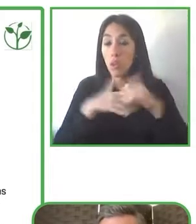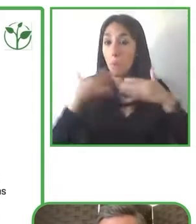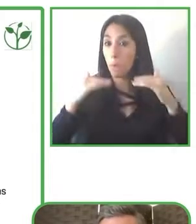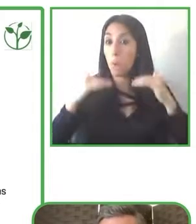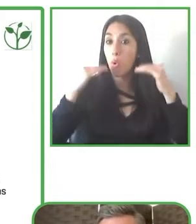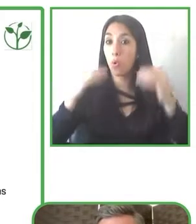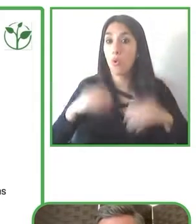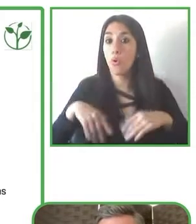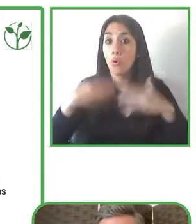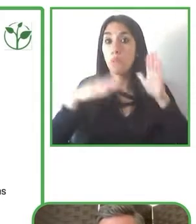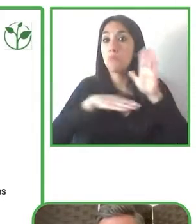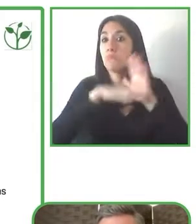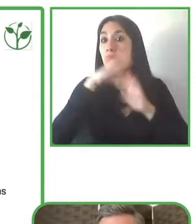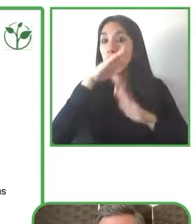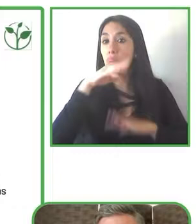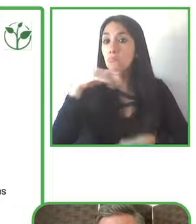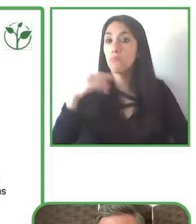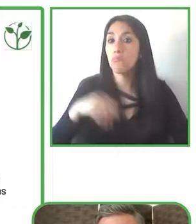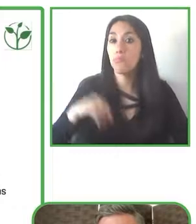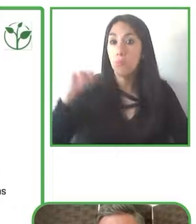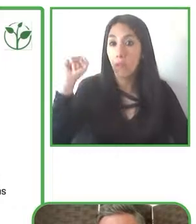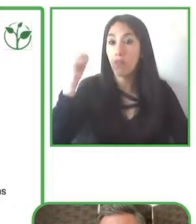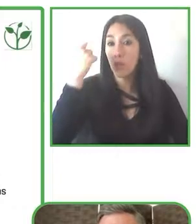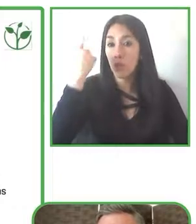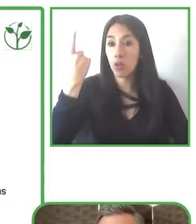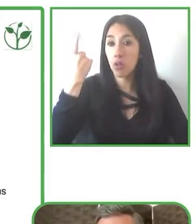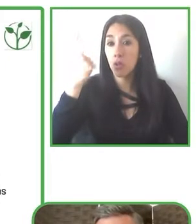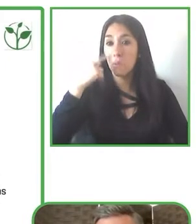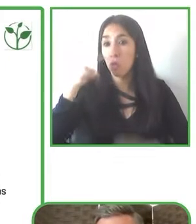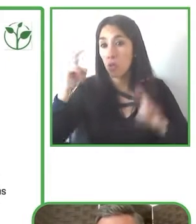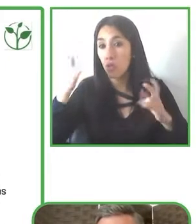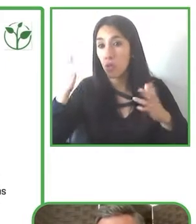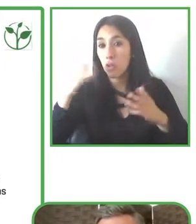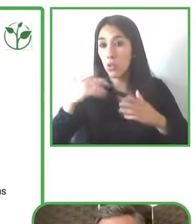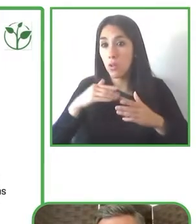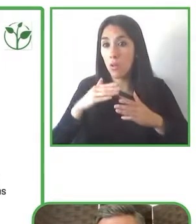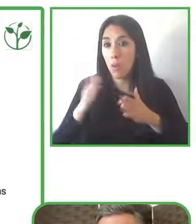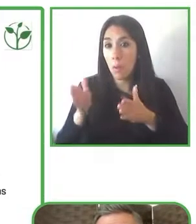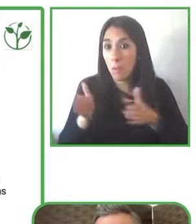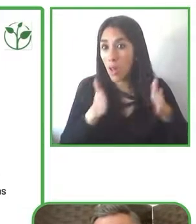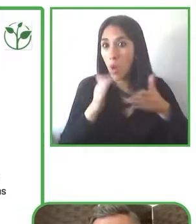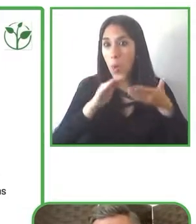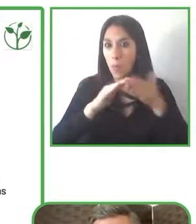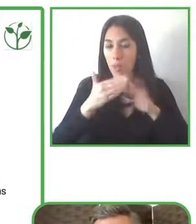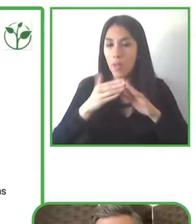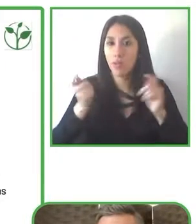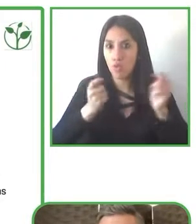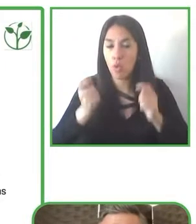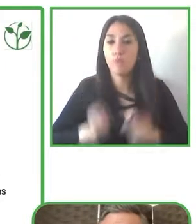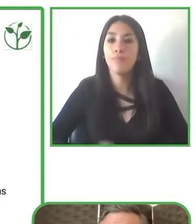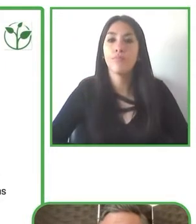because it's, you know, it's the right thing to do but because it's the smart thing to do they want to include